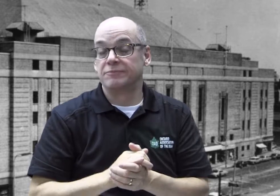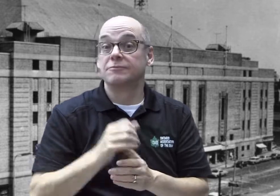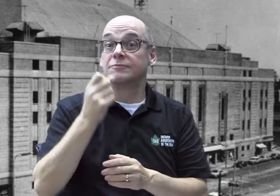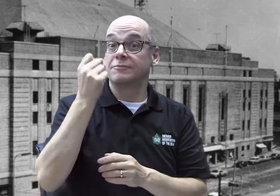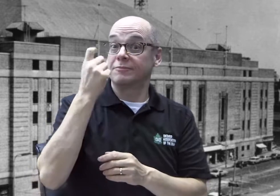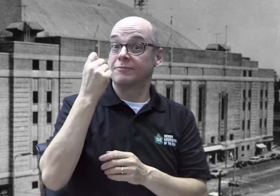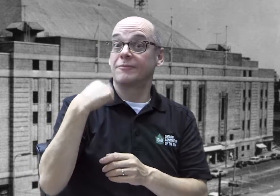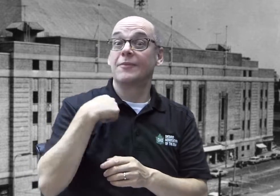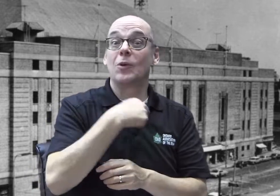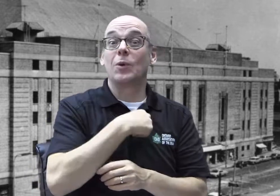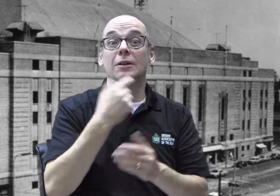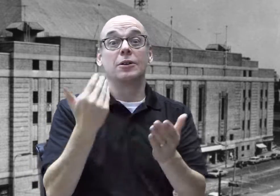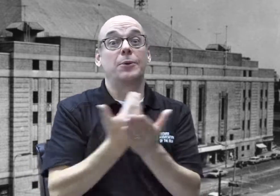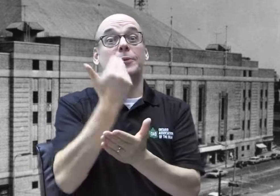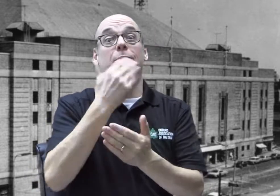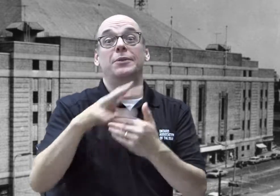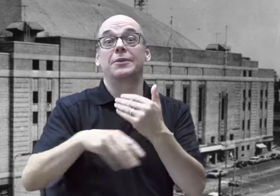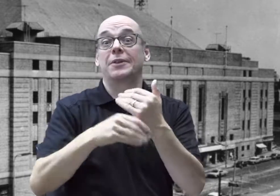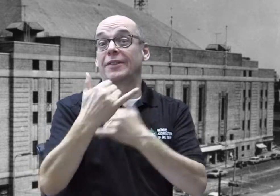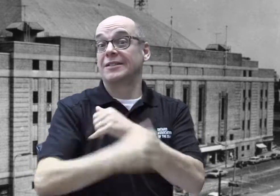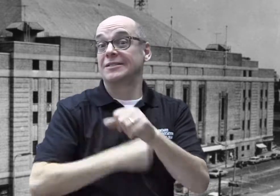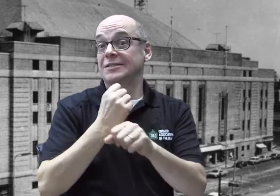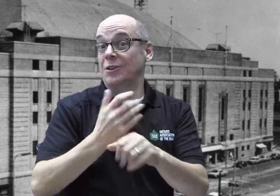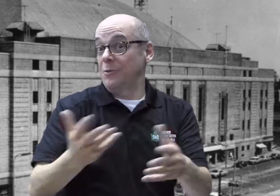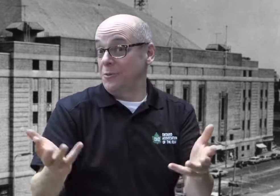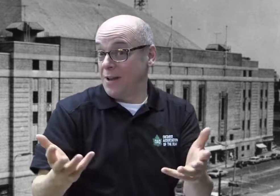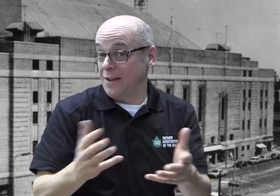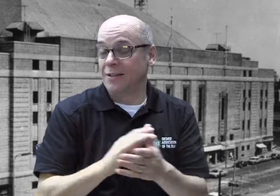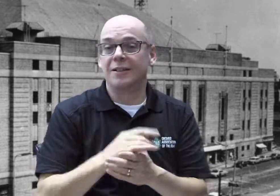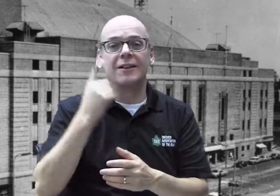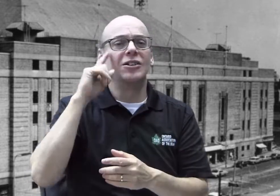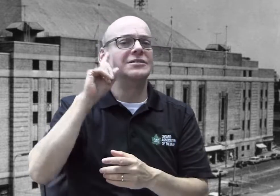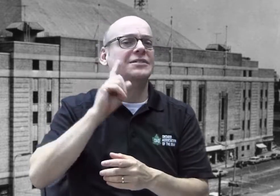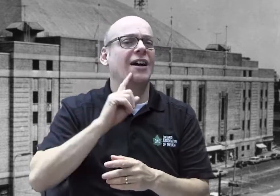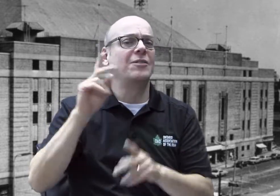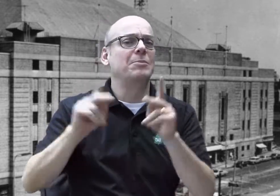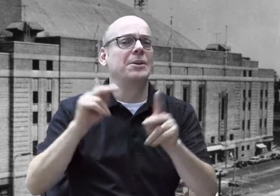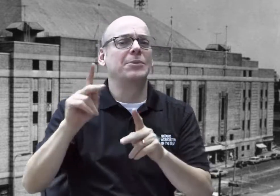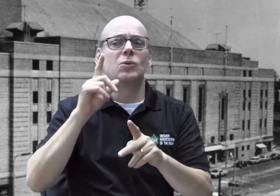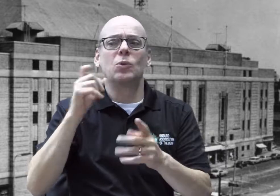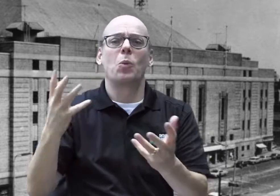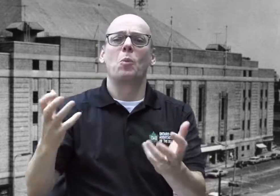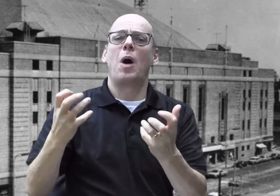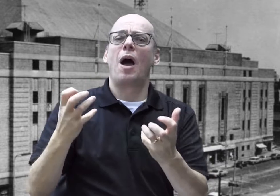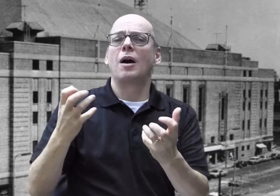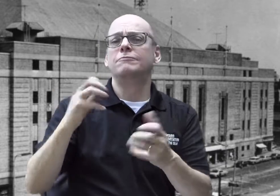But this year we have a new change! It is for deaf business owners who want to